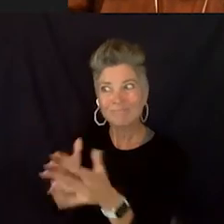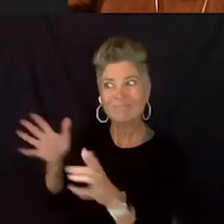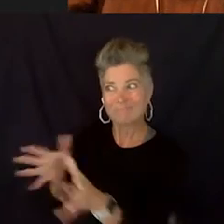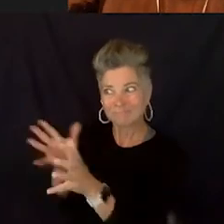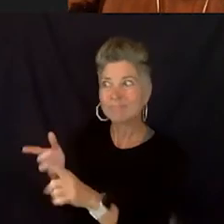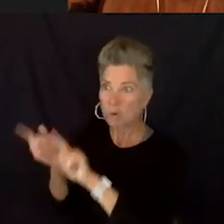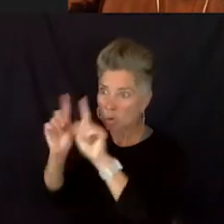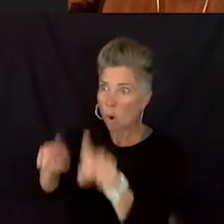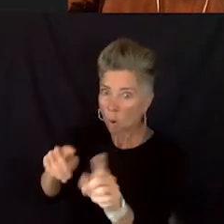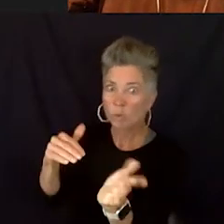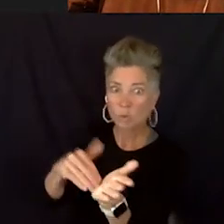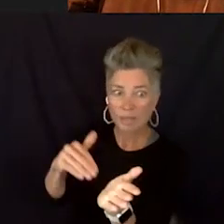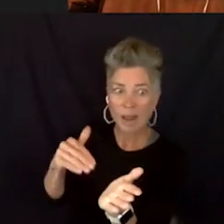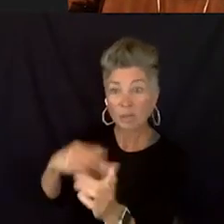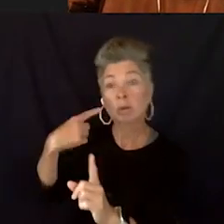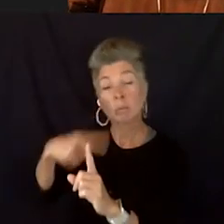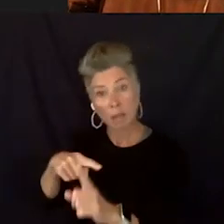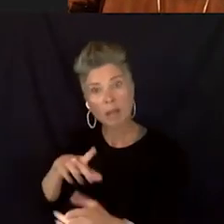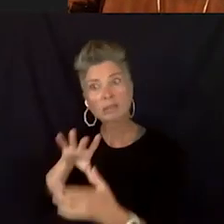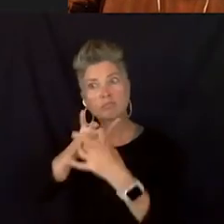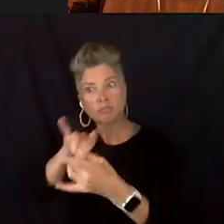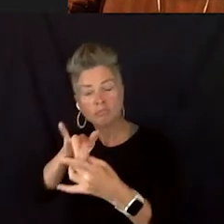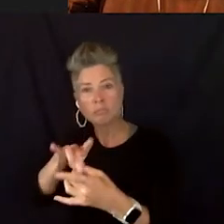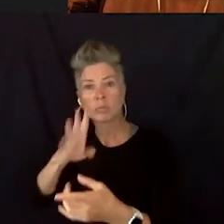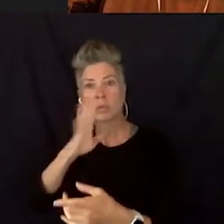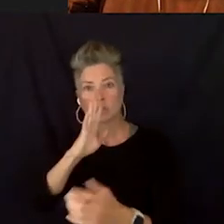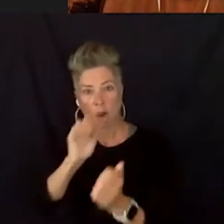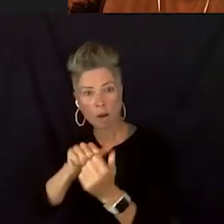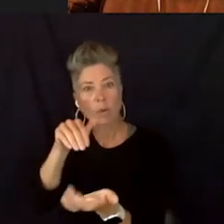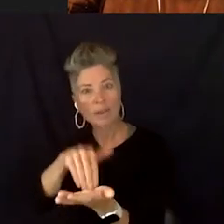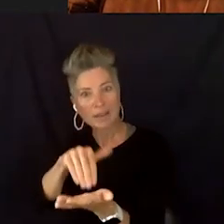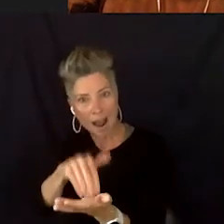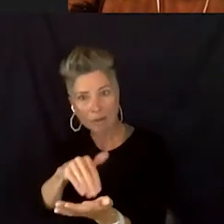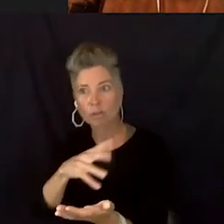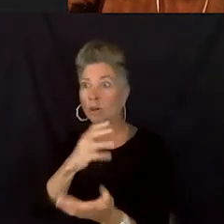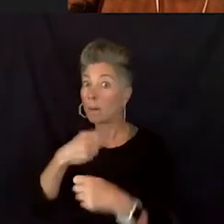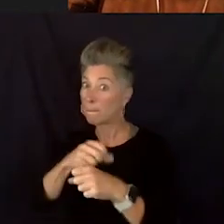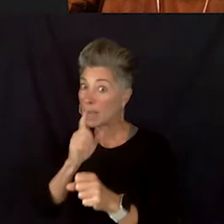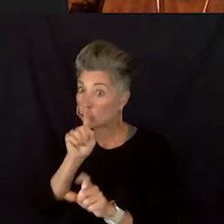but talk to doctors in a language that we understand them and they understand us.